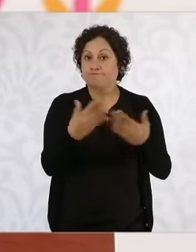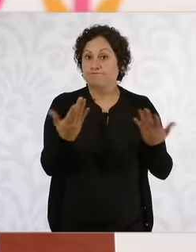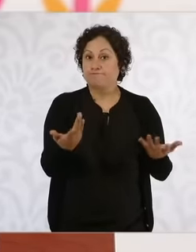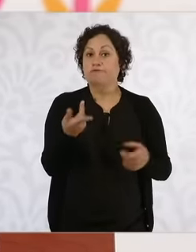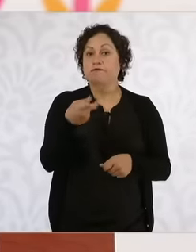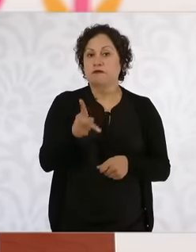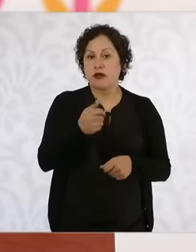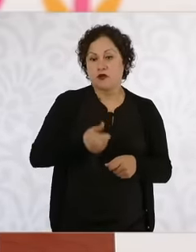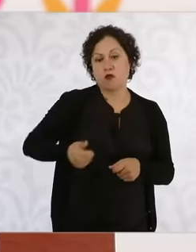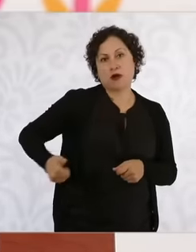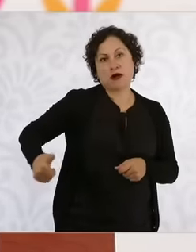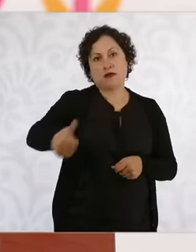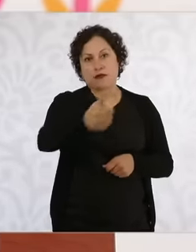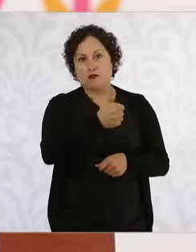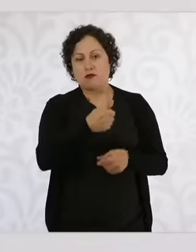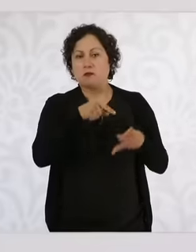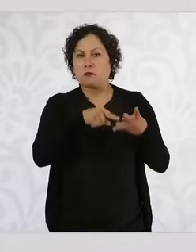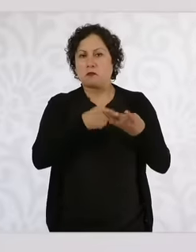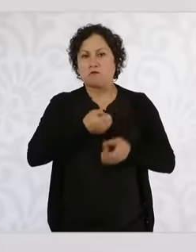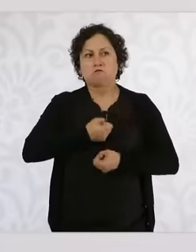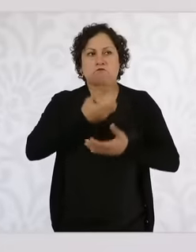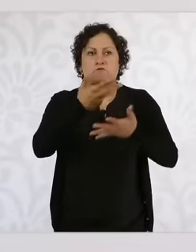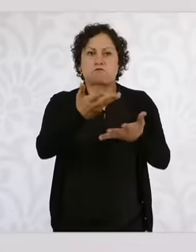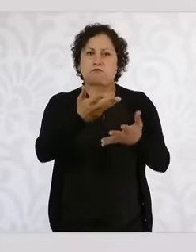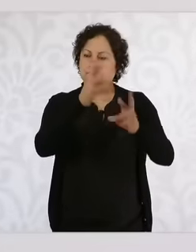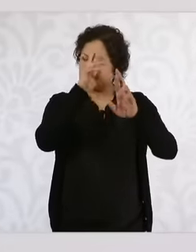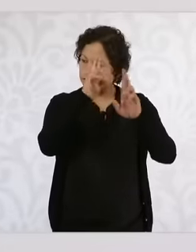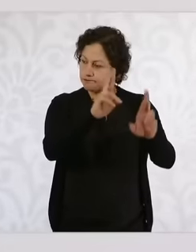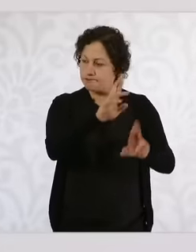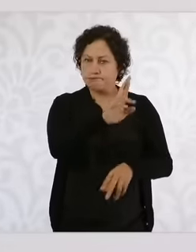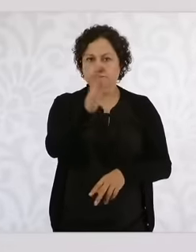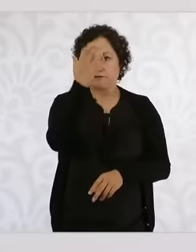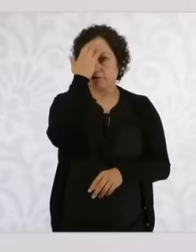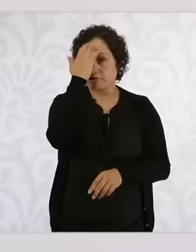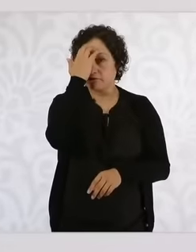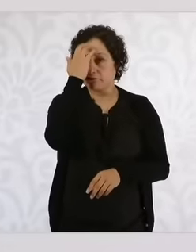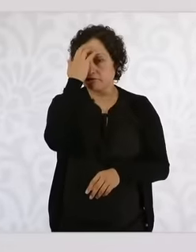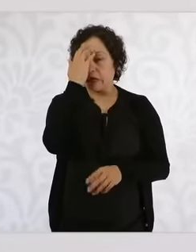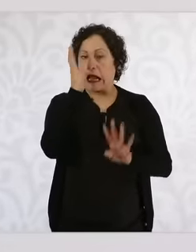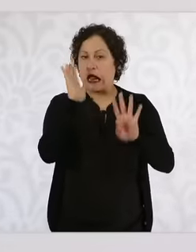and it is to be recognized because we may have differences with the minister but in this